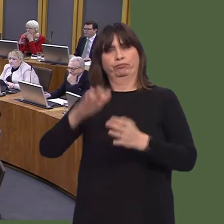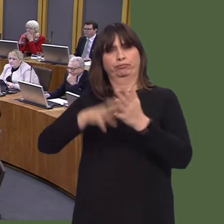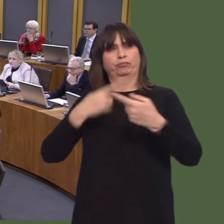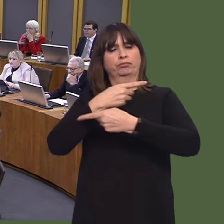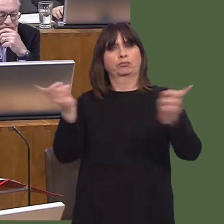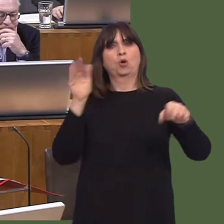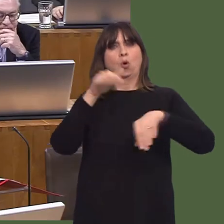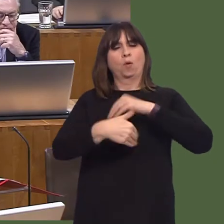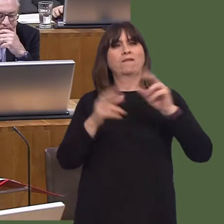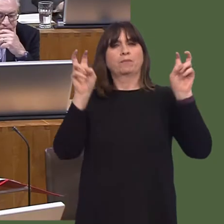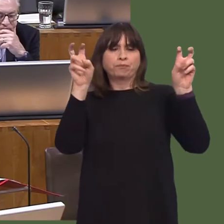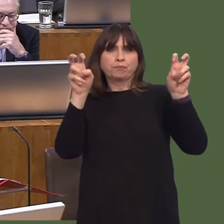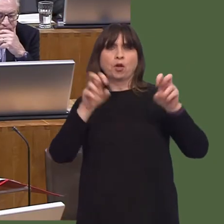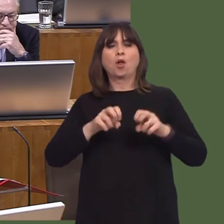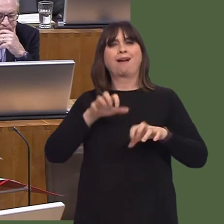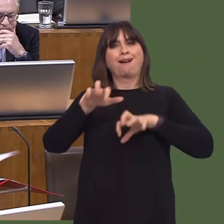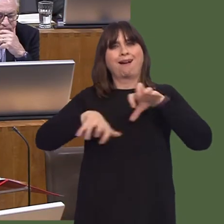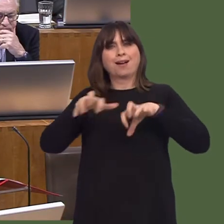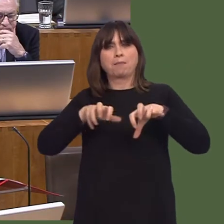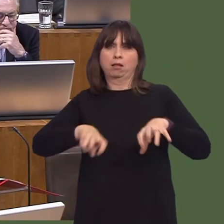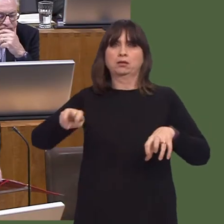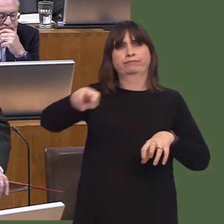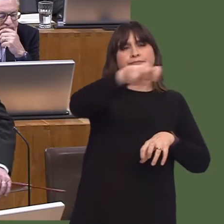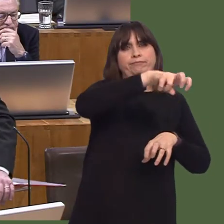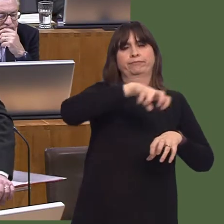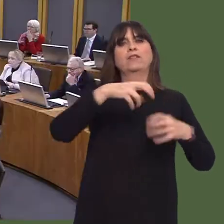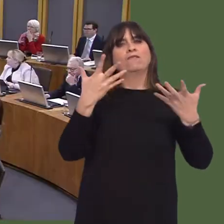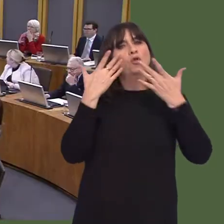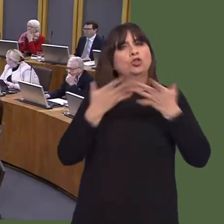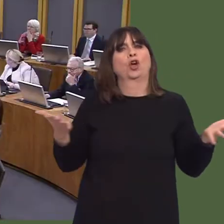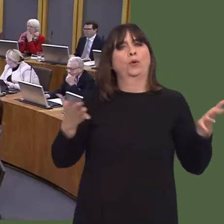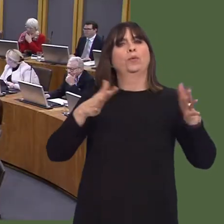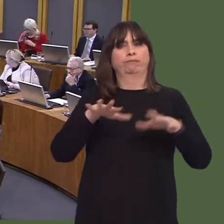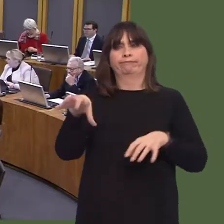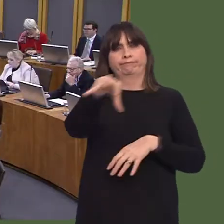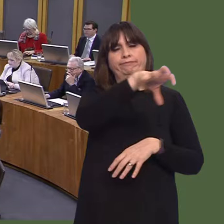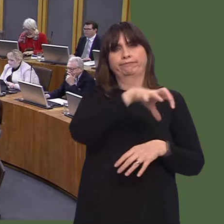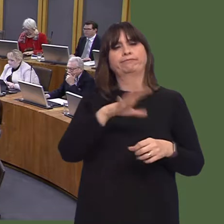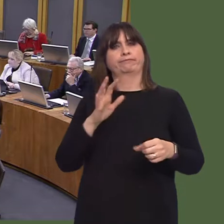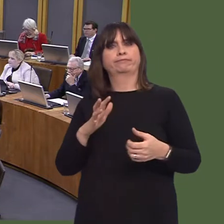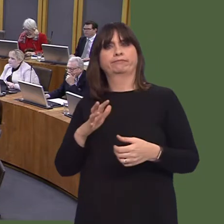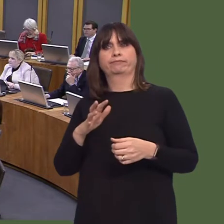businesses leave Wales because they were going somewhere where wage rates were even lower.